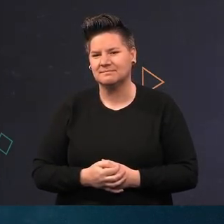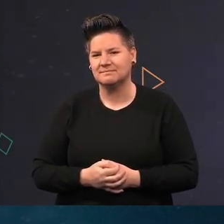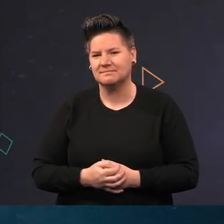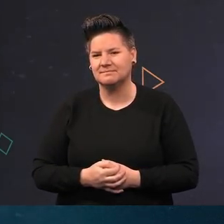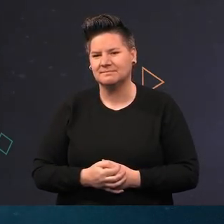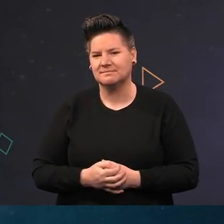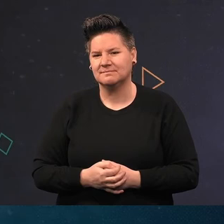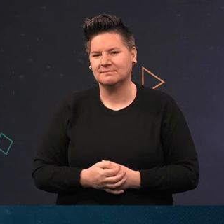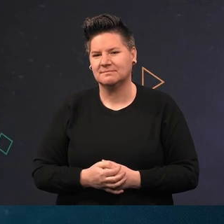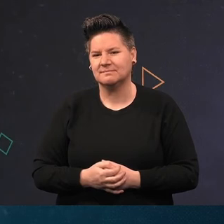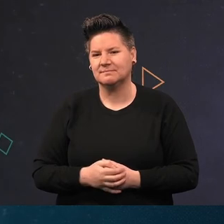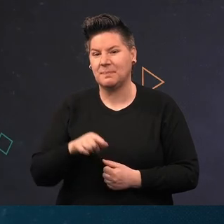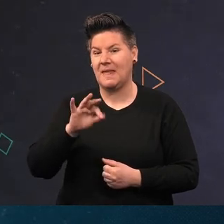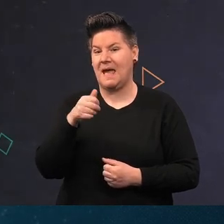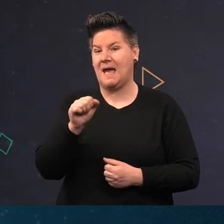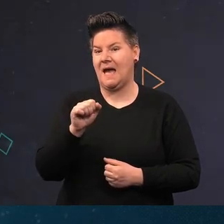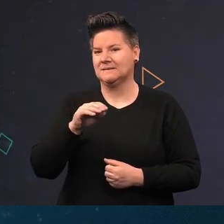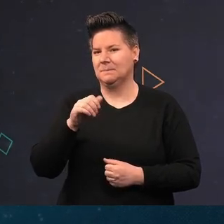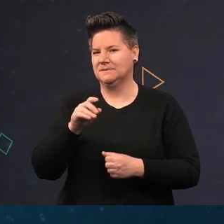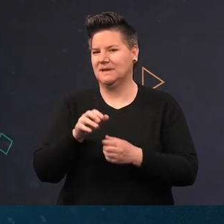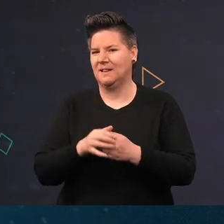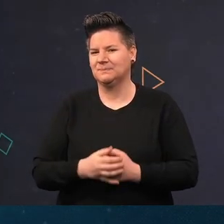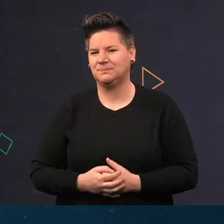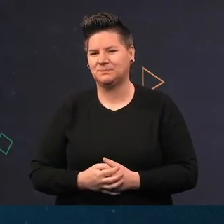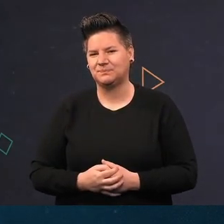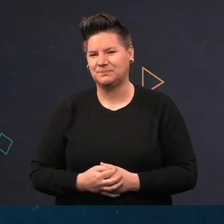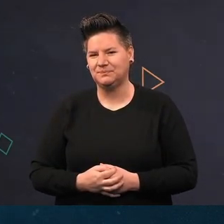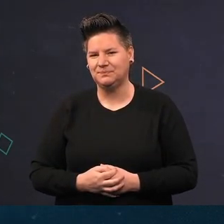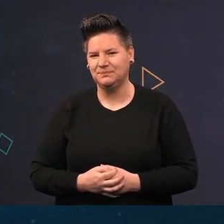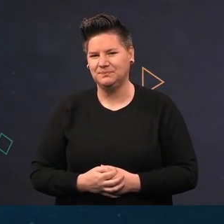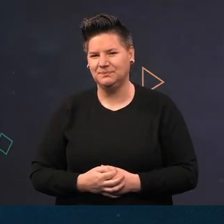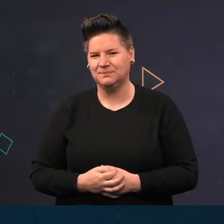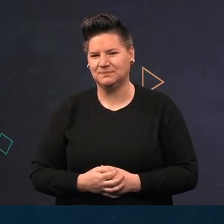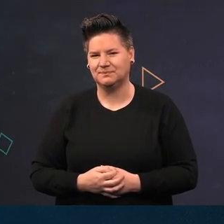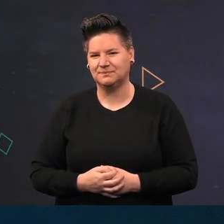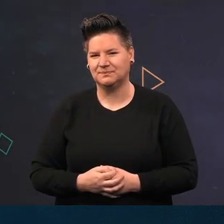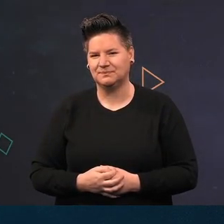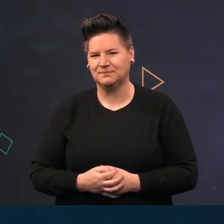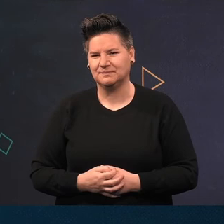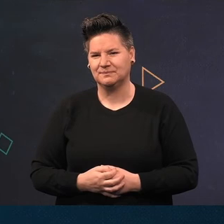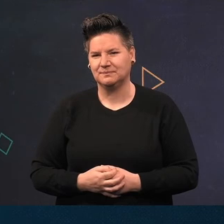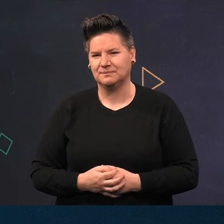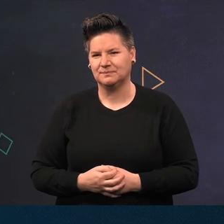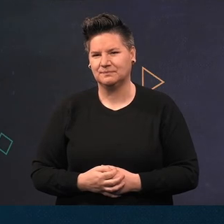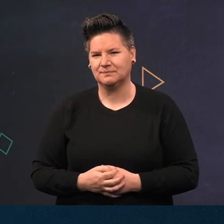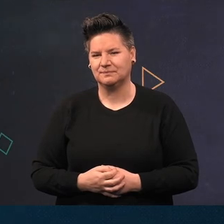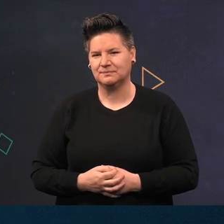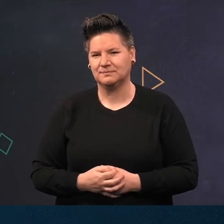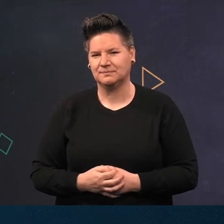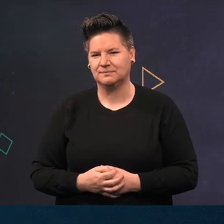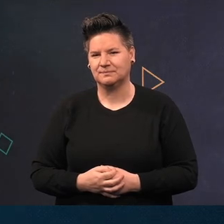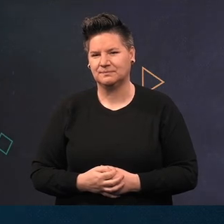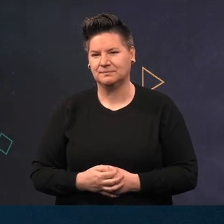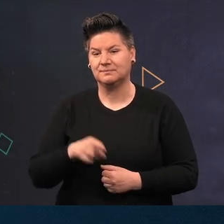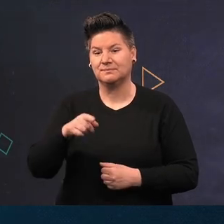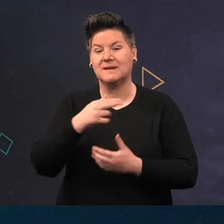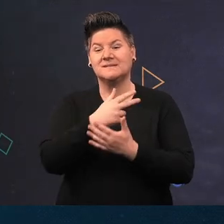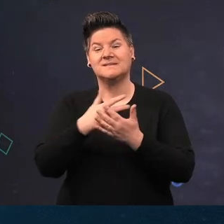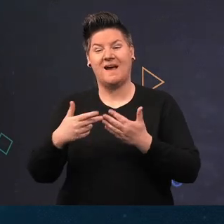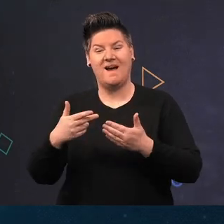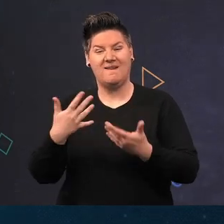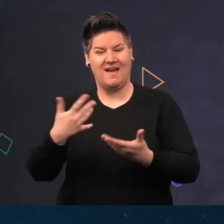Gas Mantle sea squirt. At the end of the dive coming as a Lion's Mane